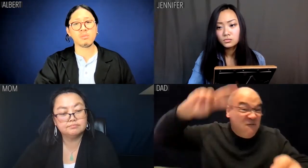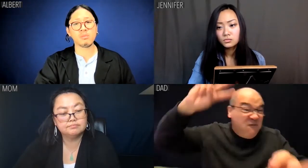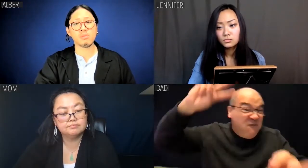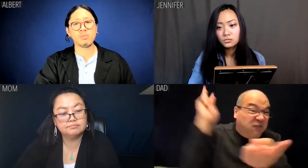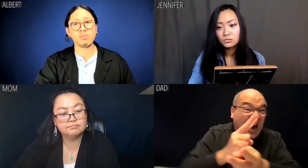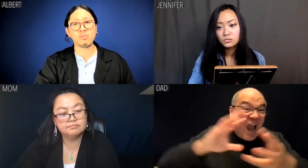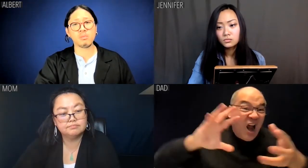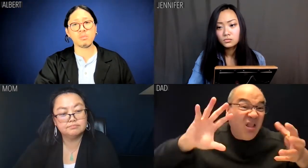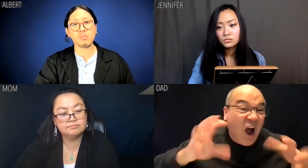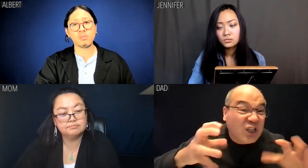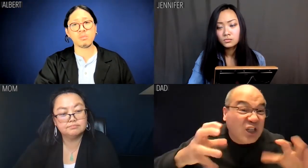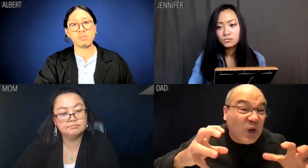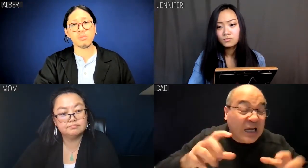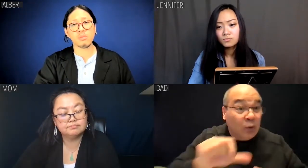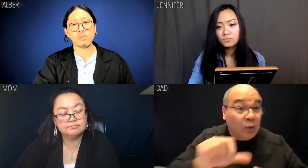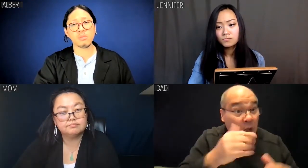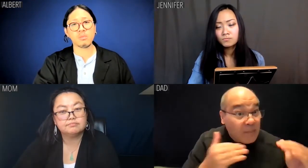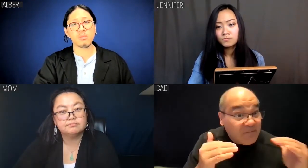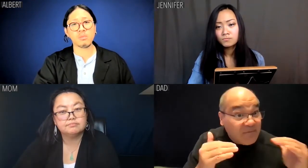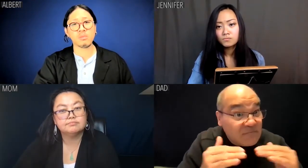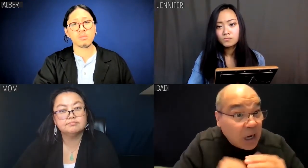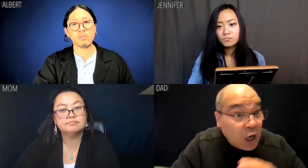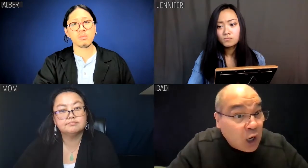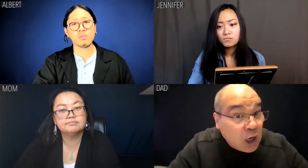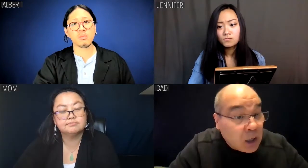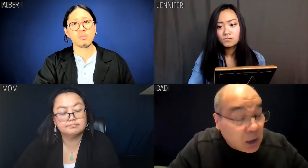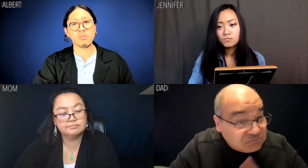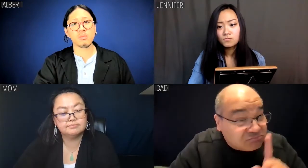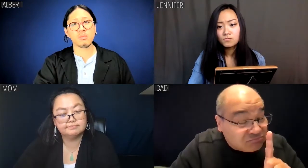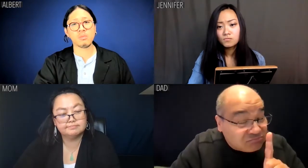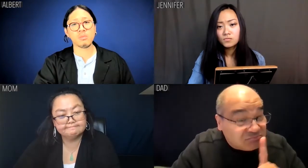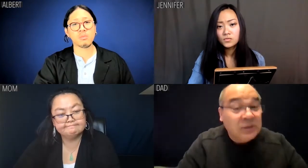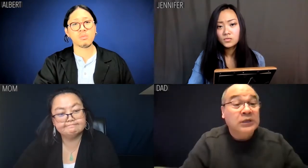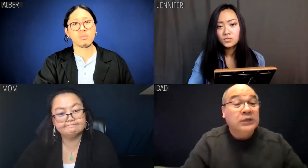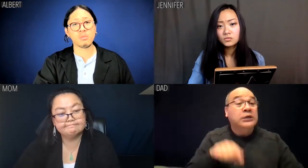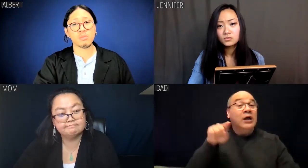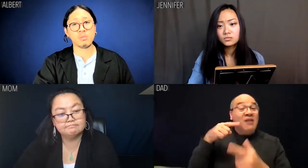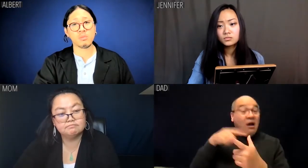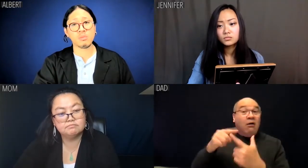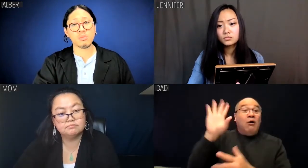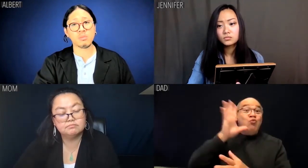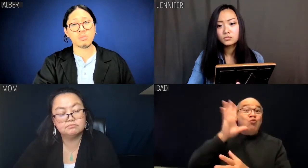working at a fucking laundry. You want to talk about unfair?